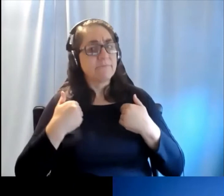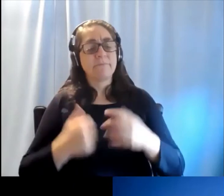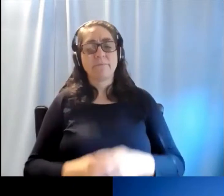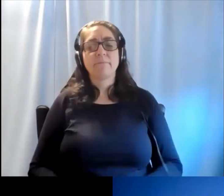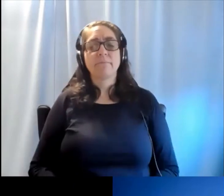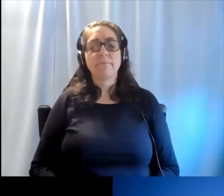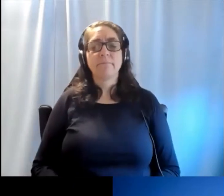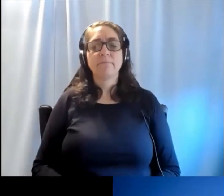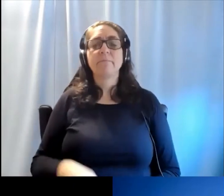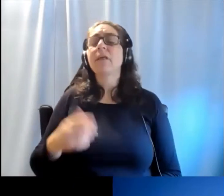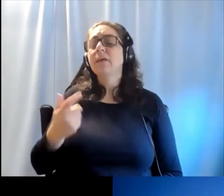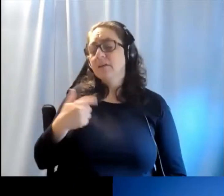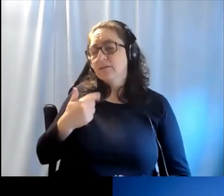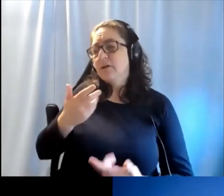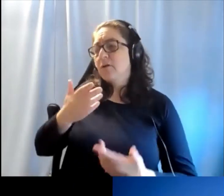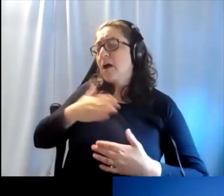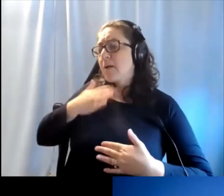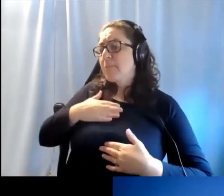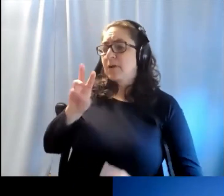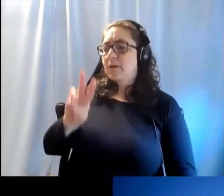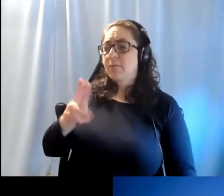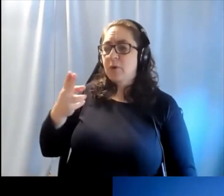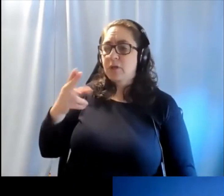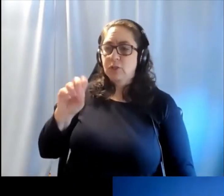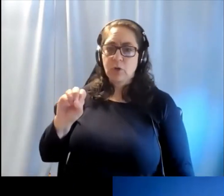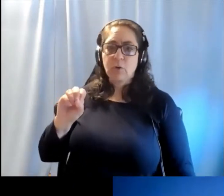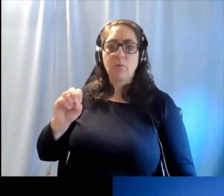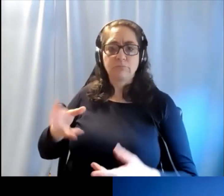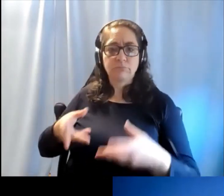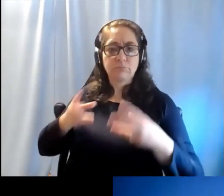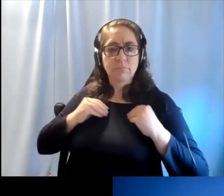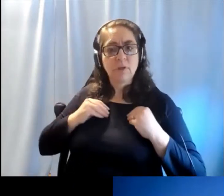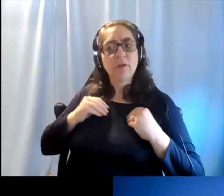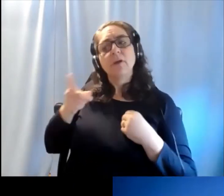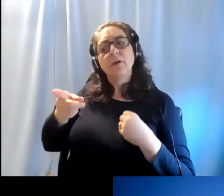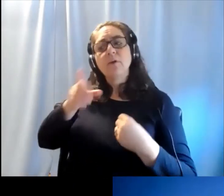You talk about prevention and especially in light of the relationship and the development